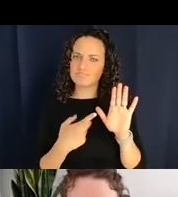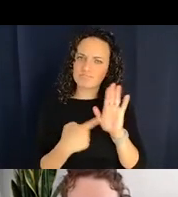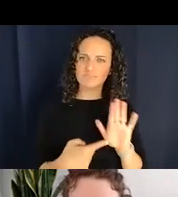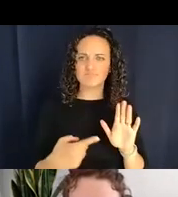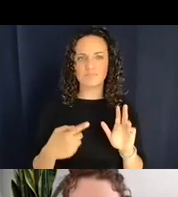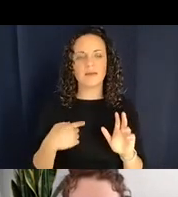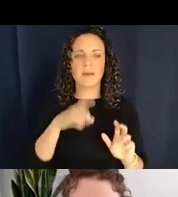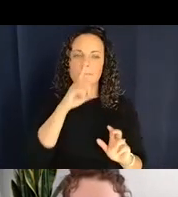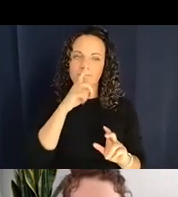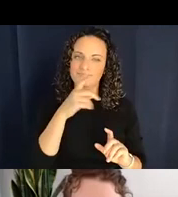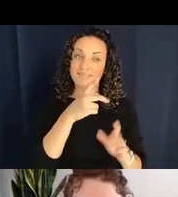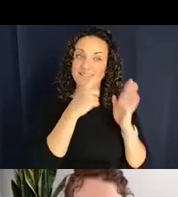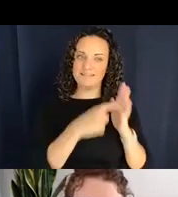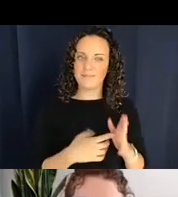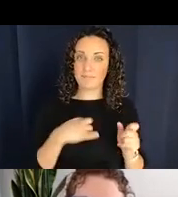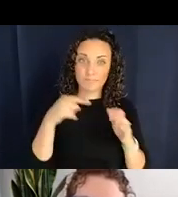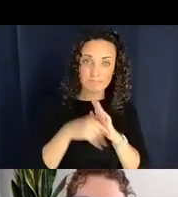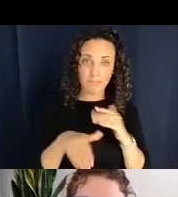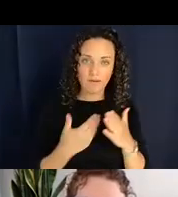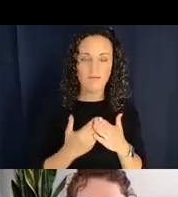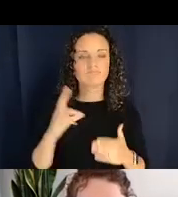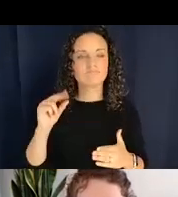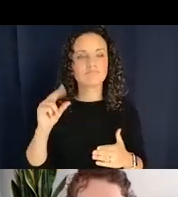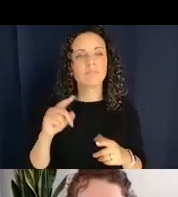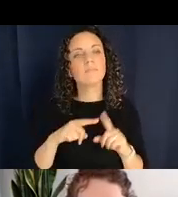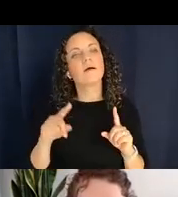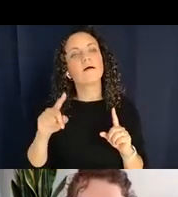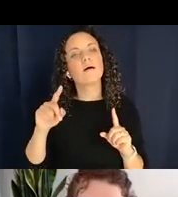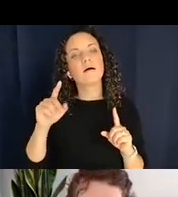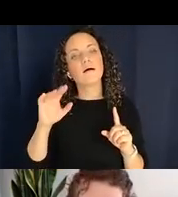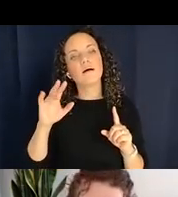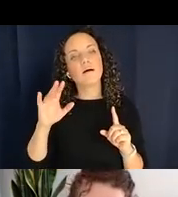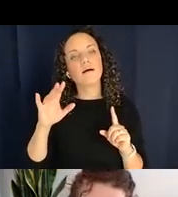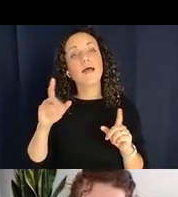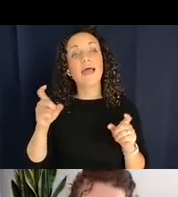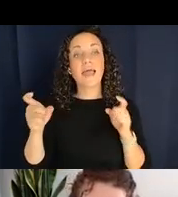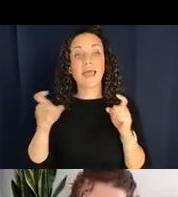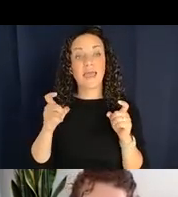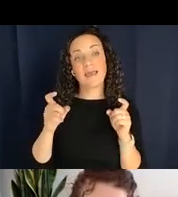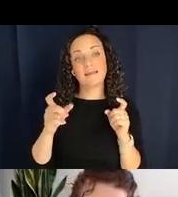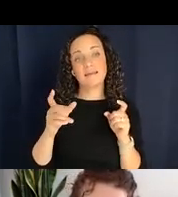of these examples - but here you can see handling types for ASL… the different types of handshapes,